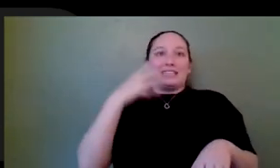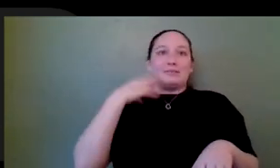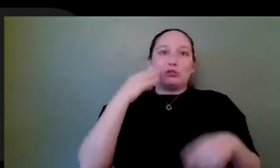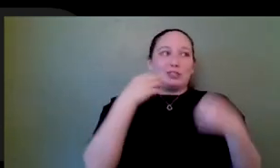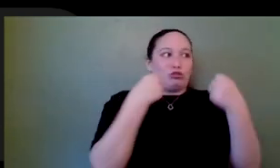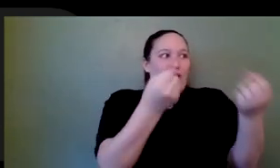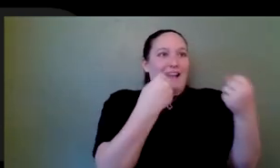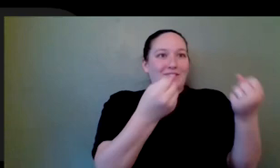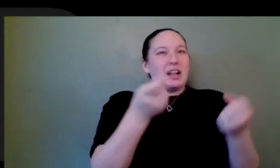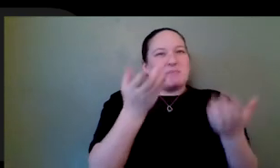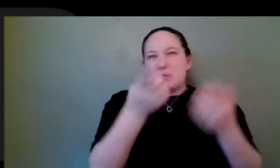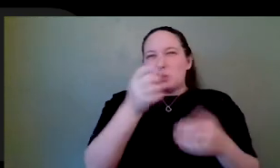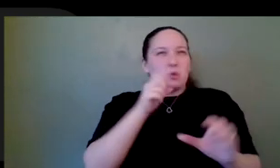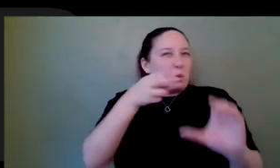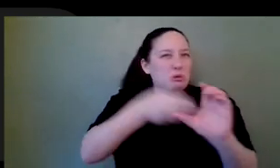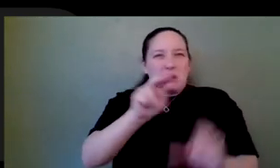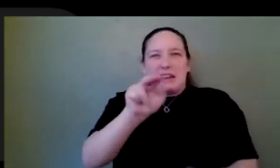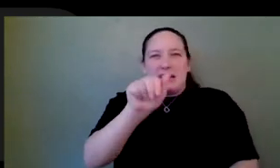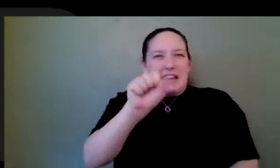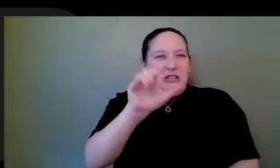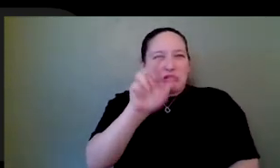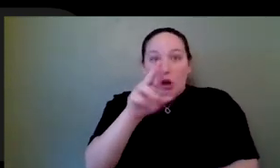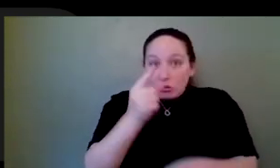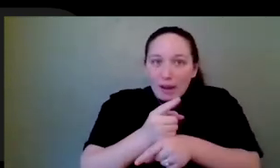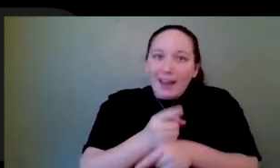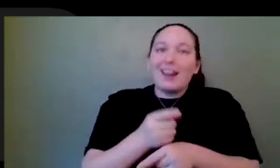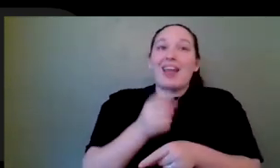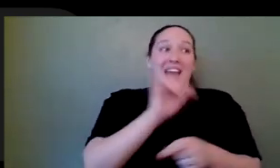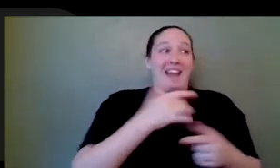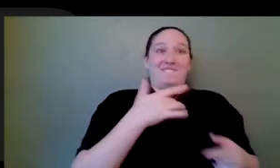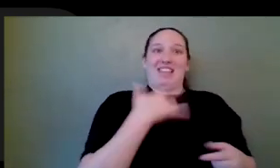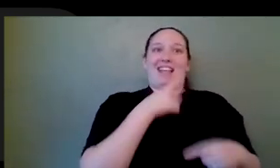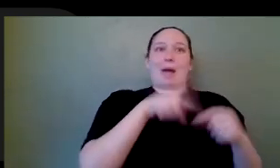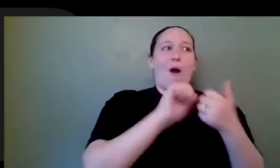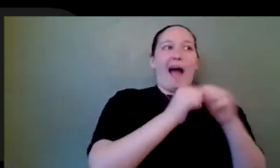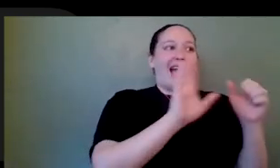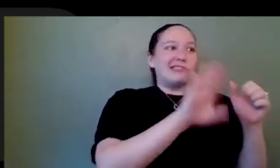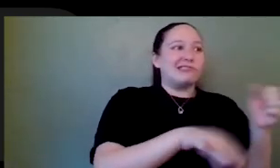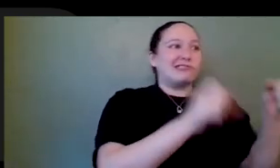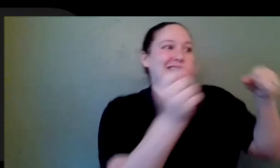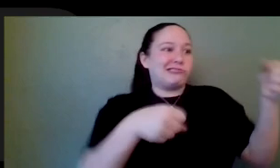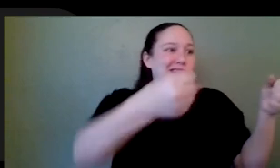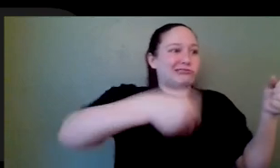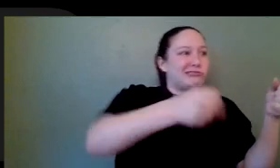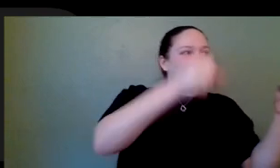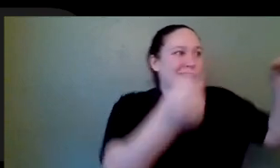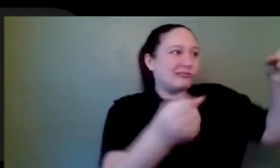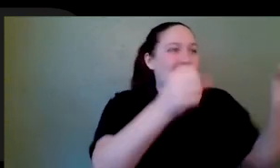experience that I'm supposed to be translating for the player. I need to know about a gearshift. I need to know about why you shift when you shift. I